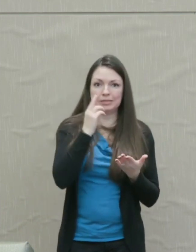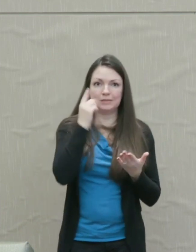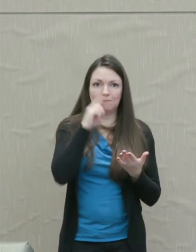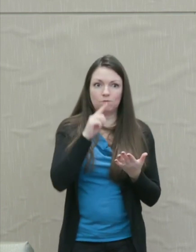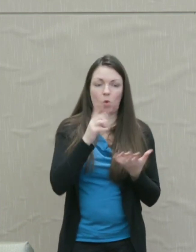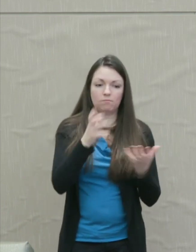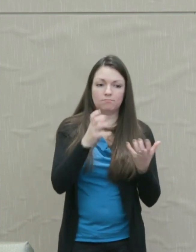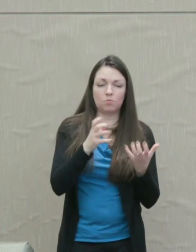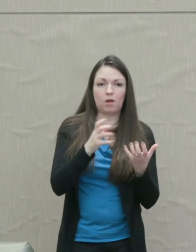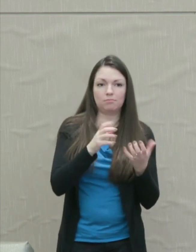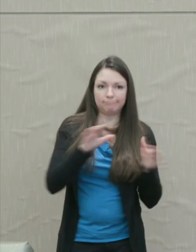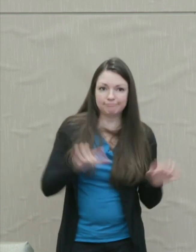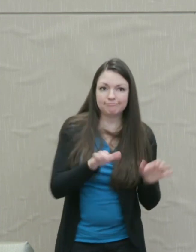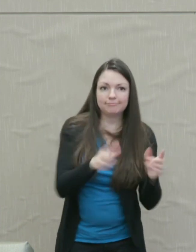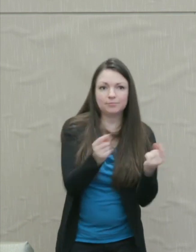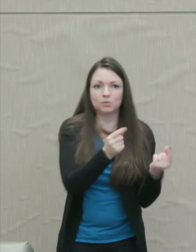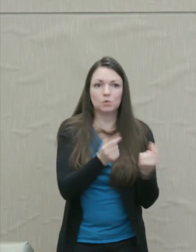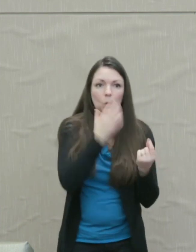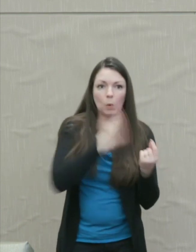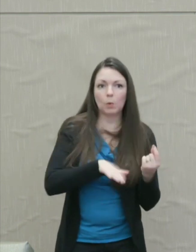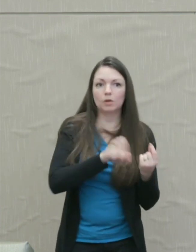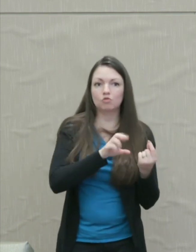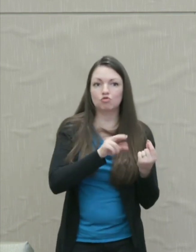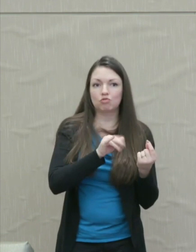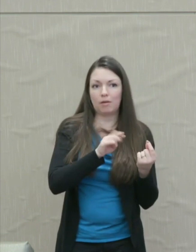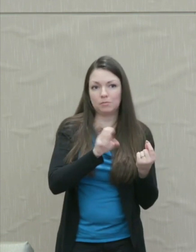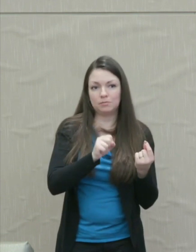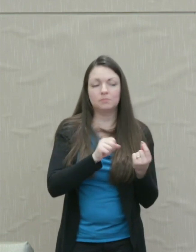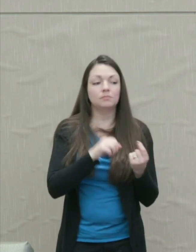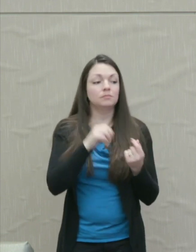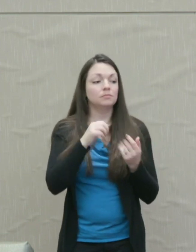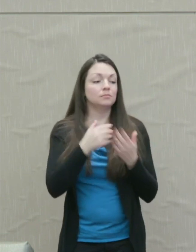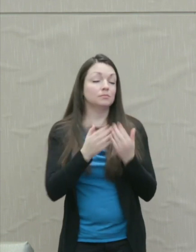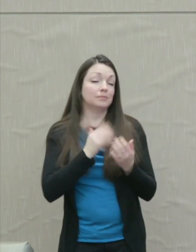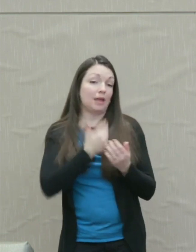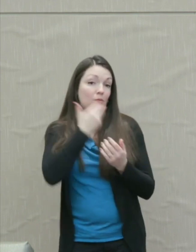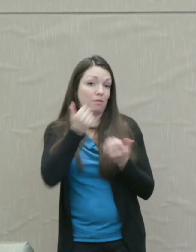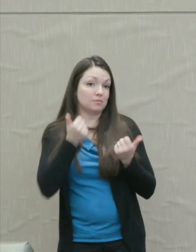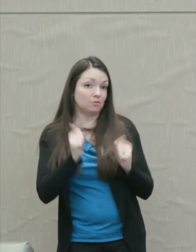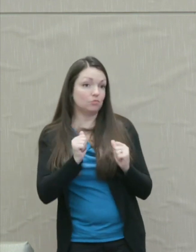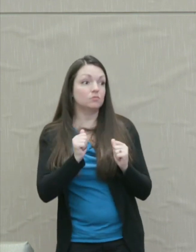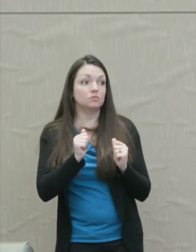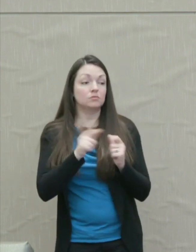When they do despite our best efforts if we really would make them, then we would take